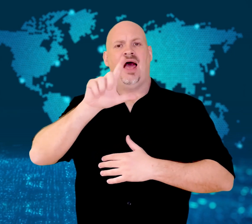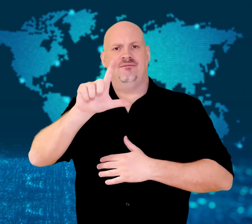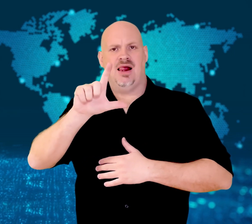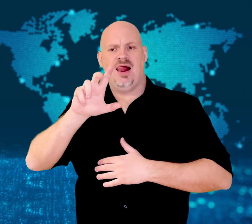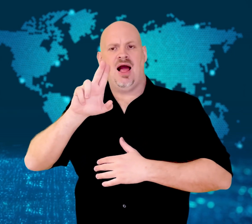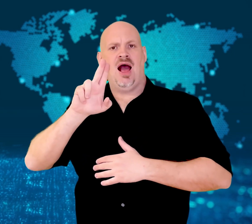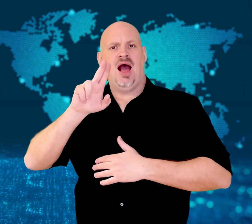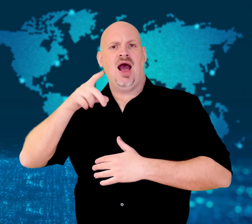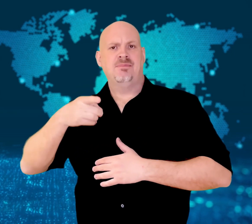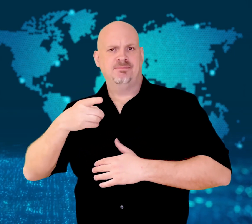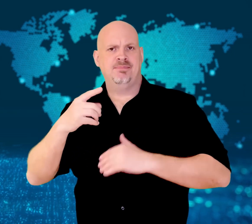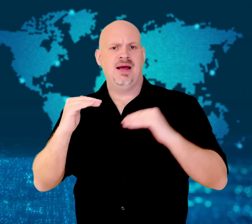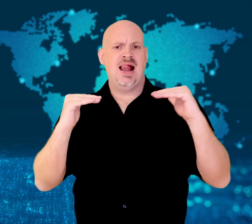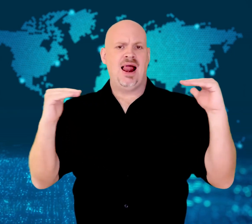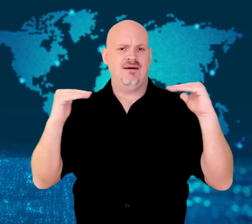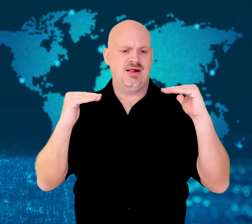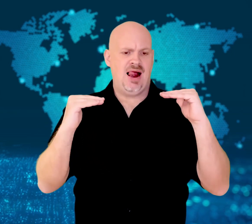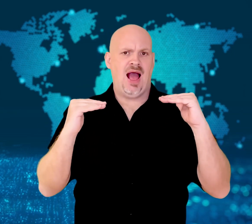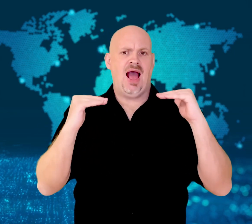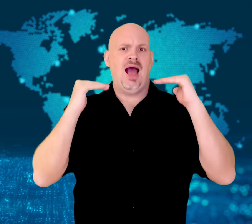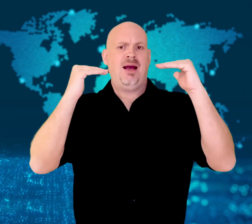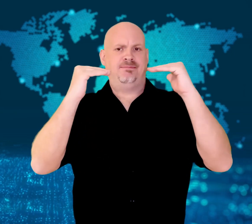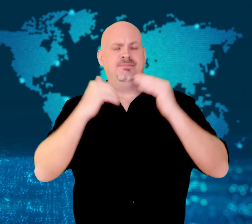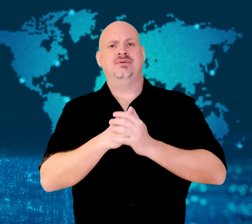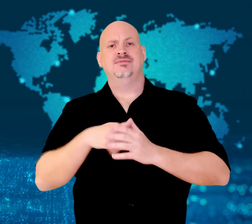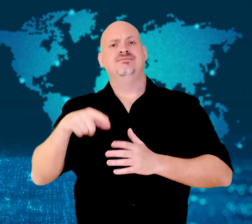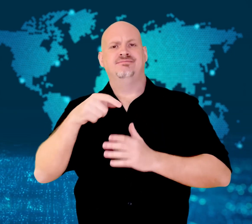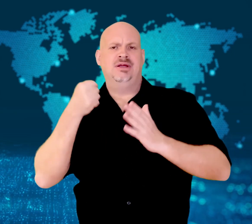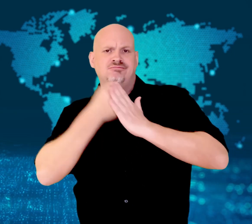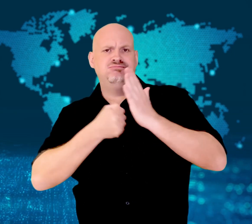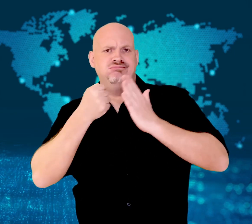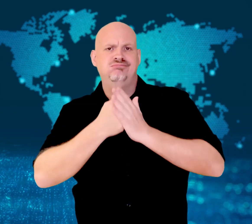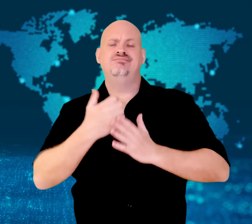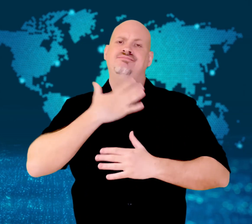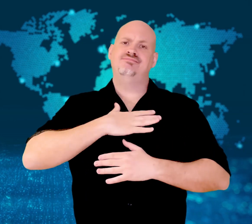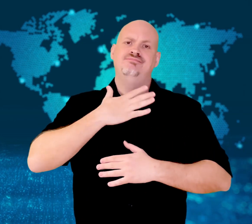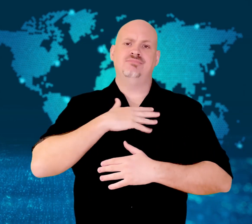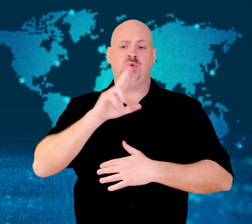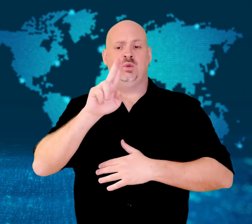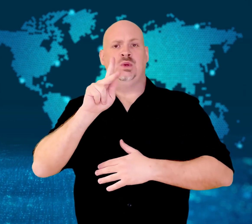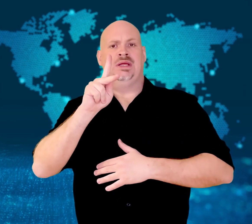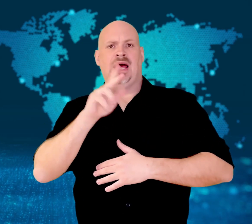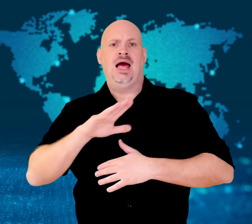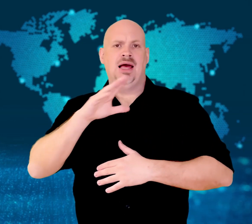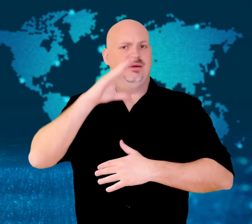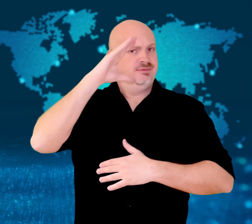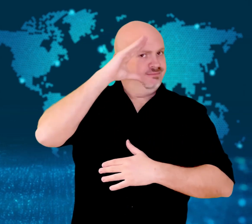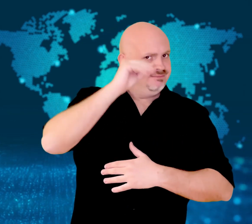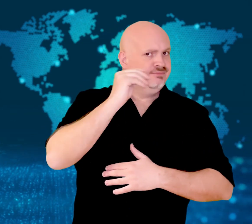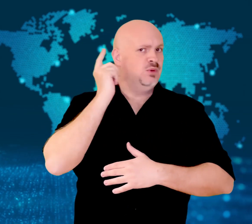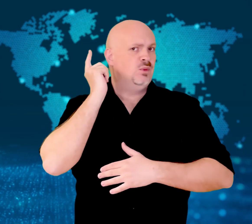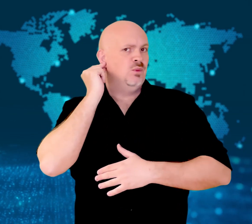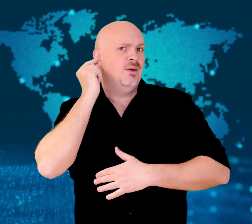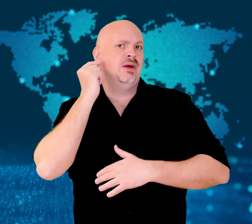They had been angered by two babies who died in women's